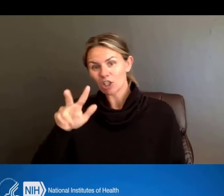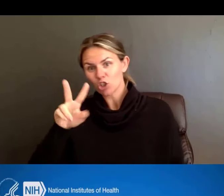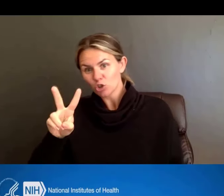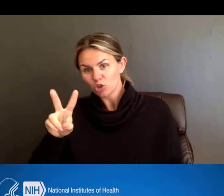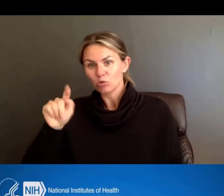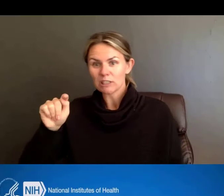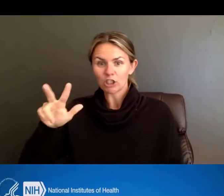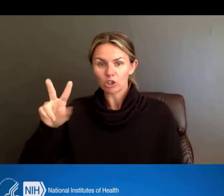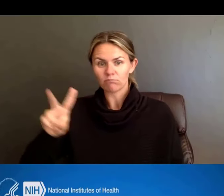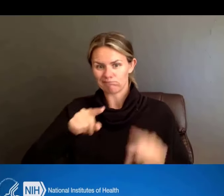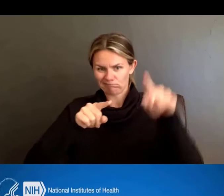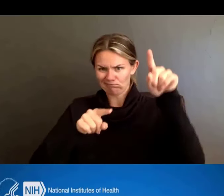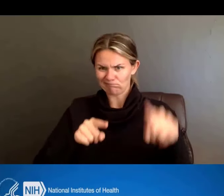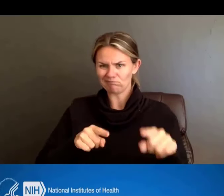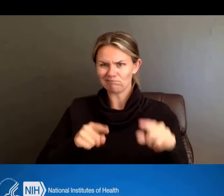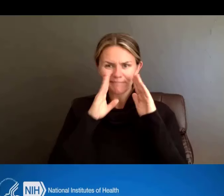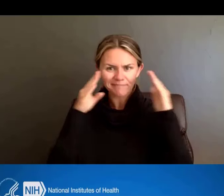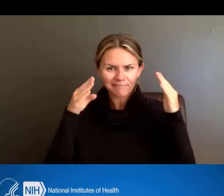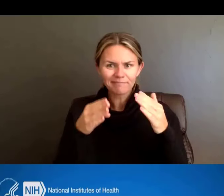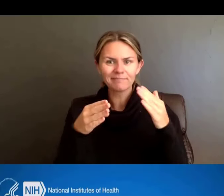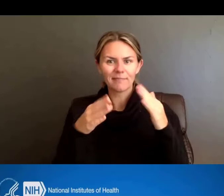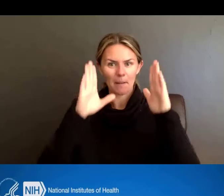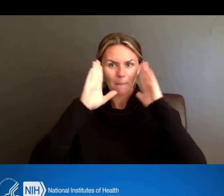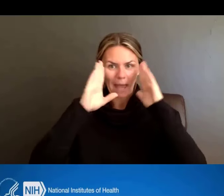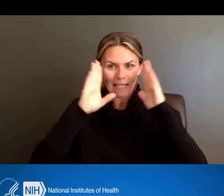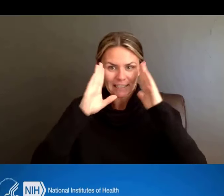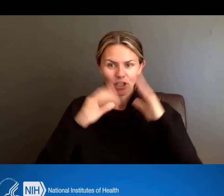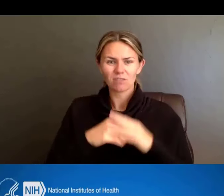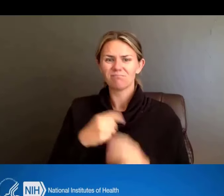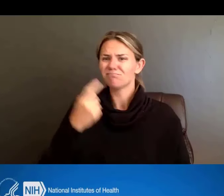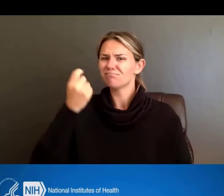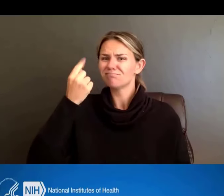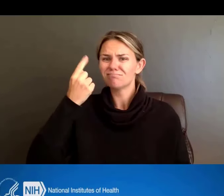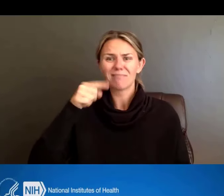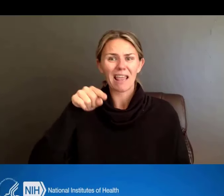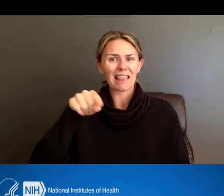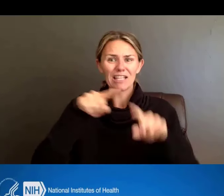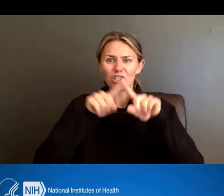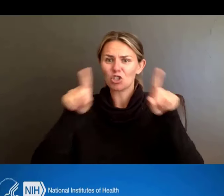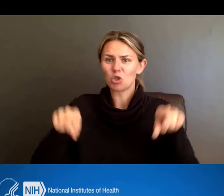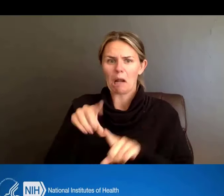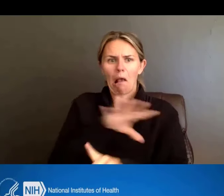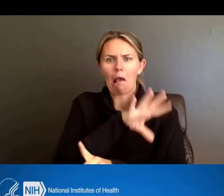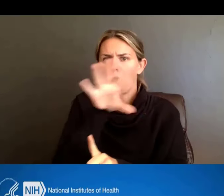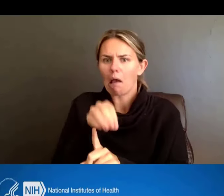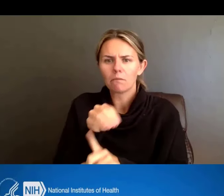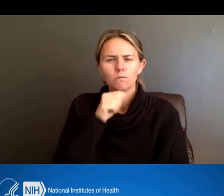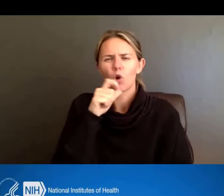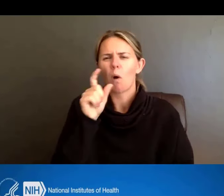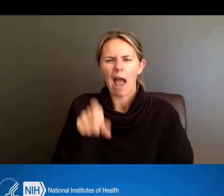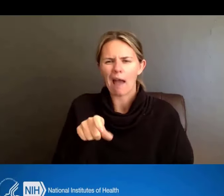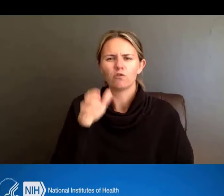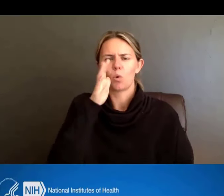so you don't have to remember any of this stuff, you don't have to take screen shots, or any of that. We're going to have public information available